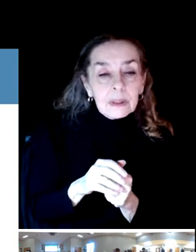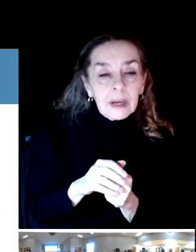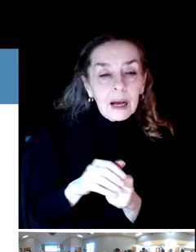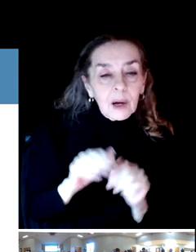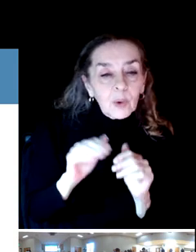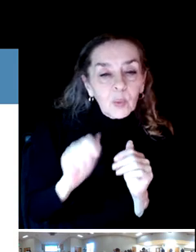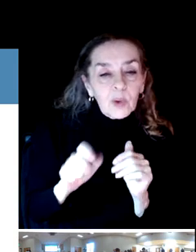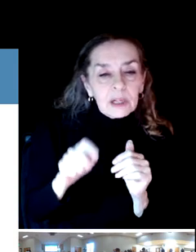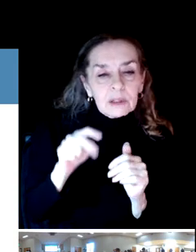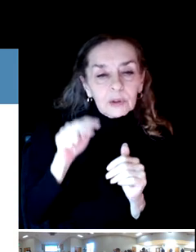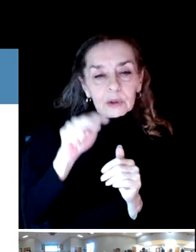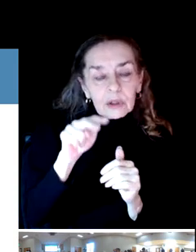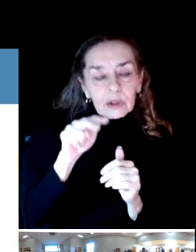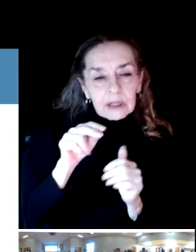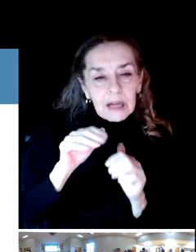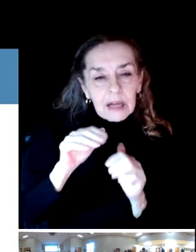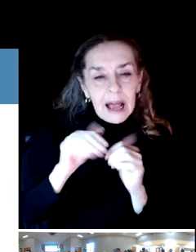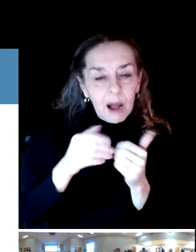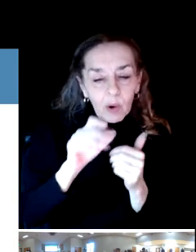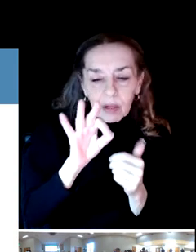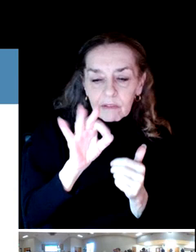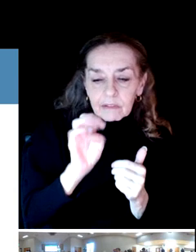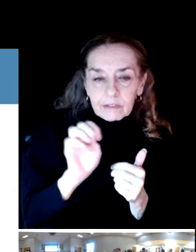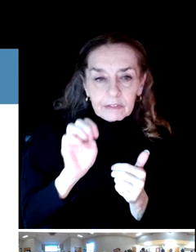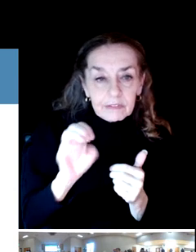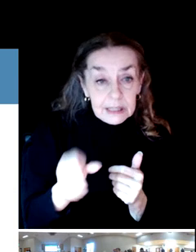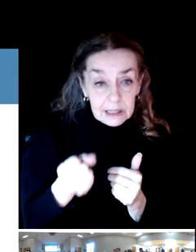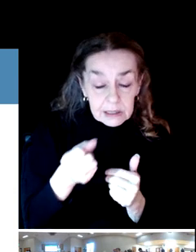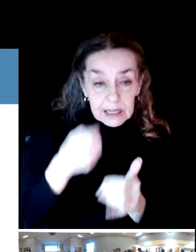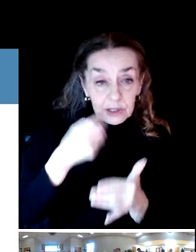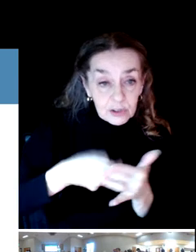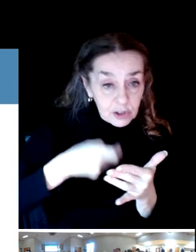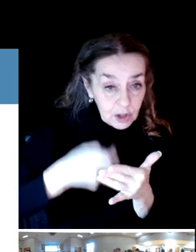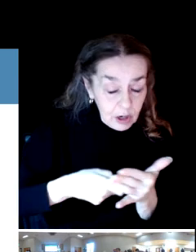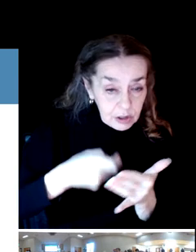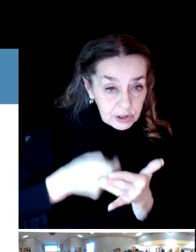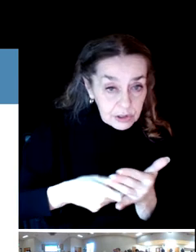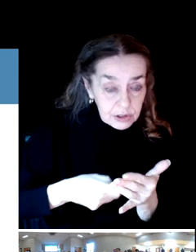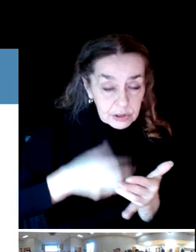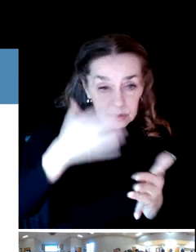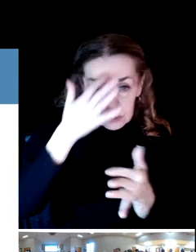are the fees and charges determined through their what they call their cost recovery model?